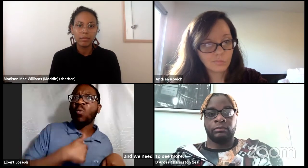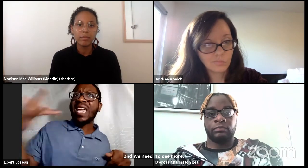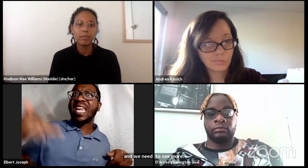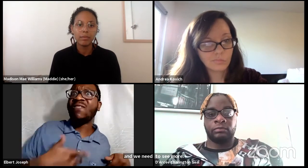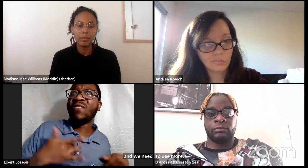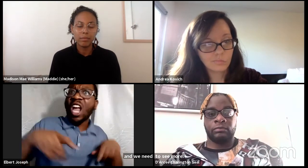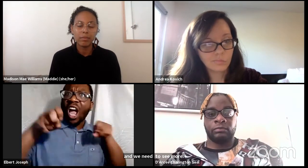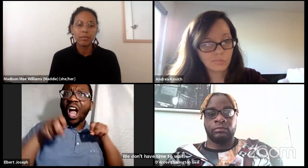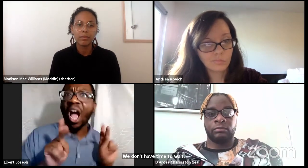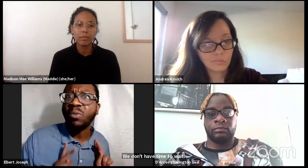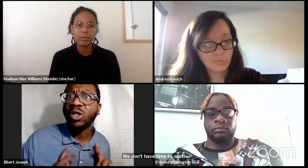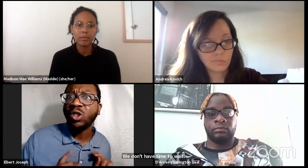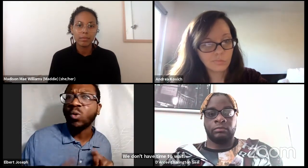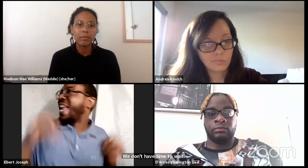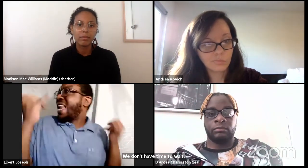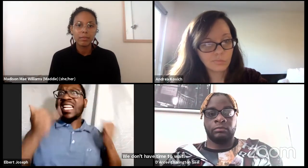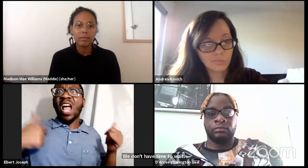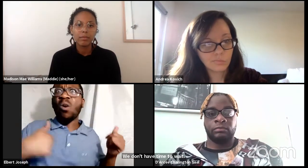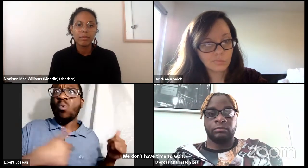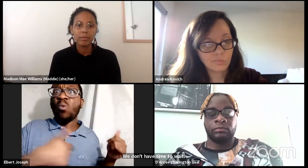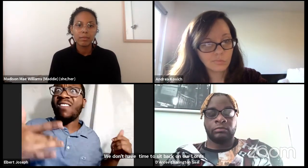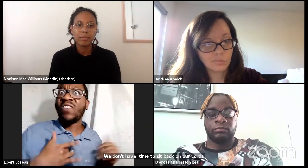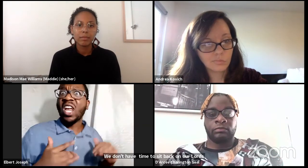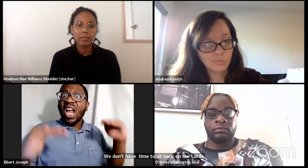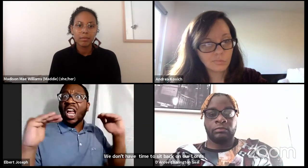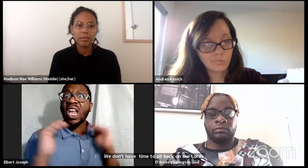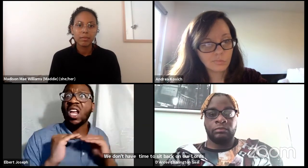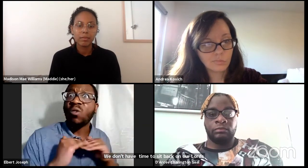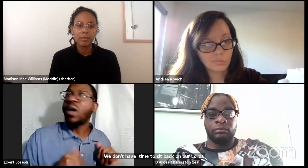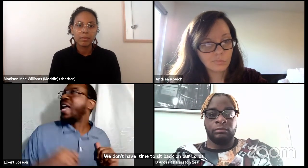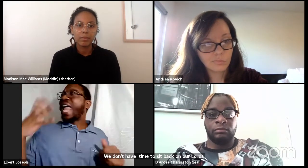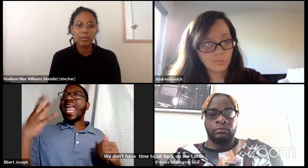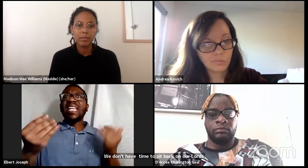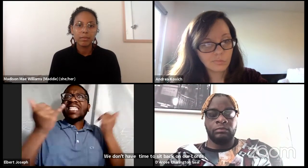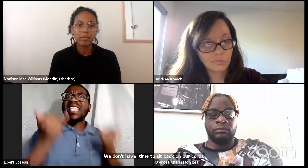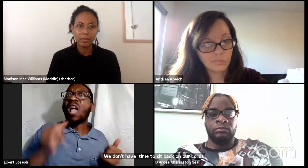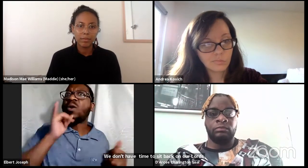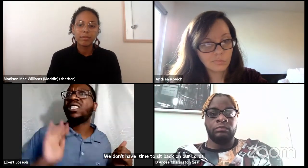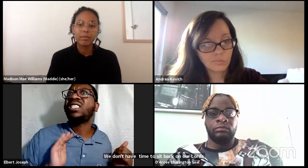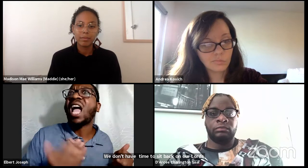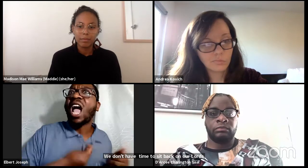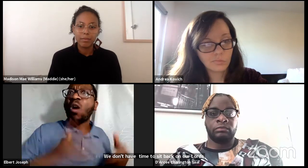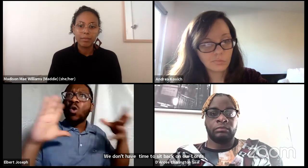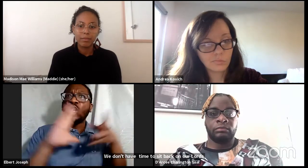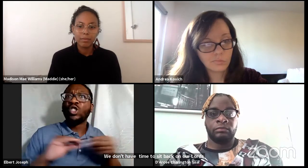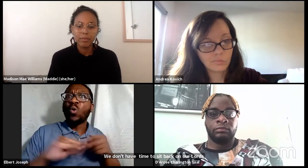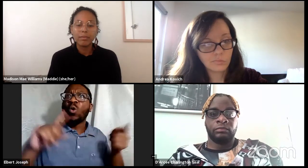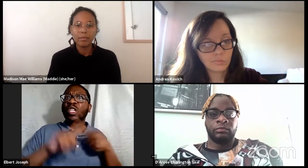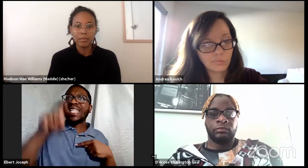It is time that we have the opportunities just like each and every other one out there.